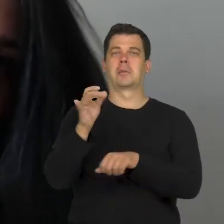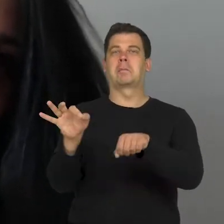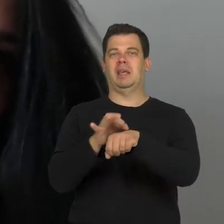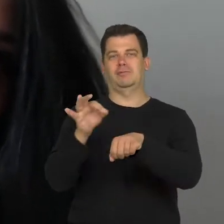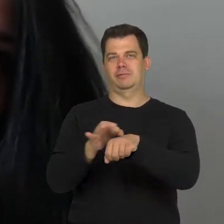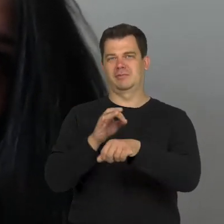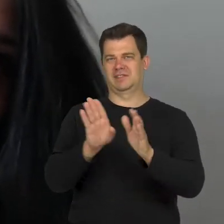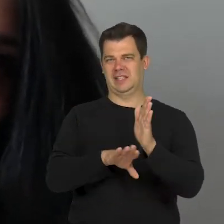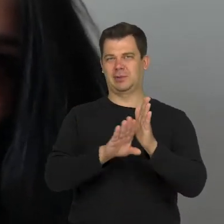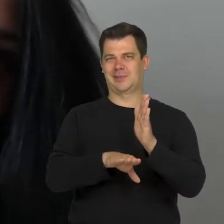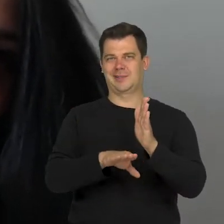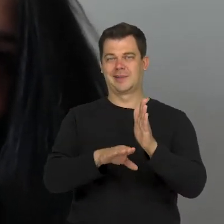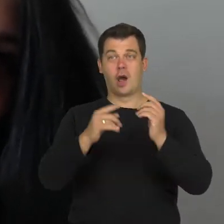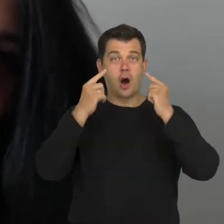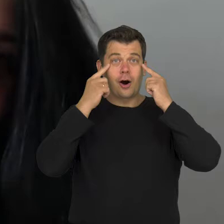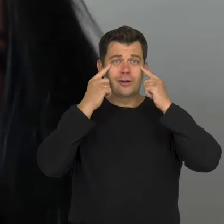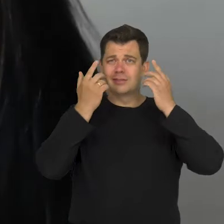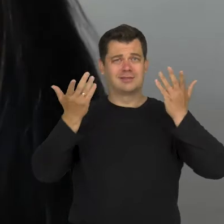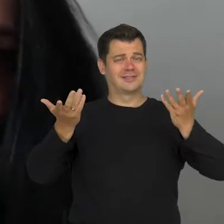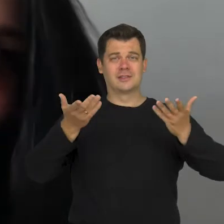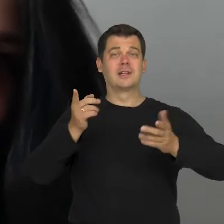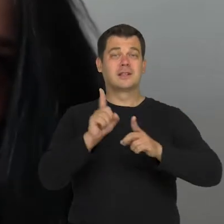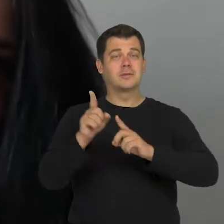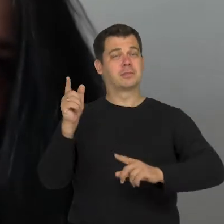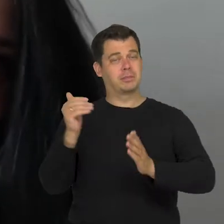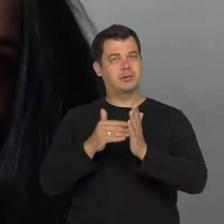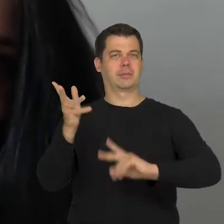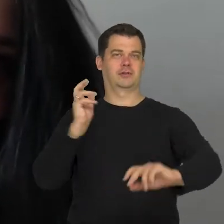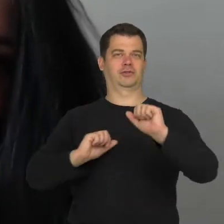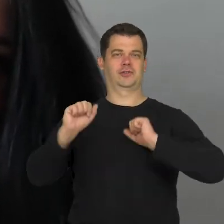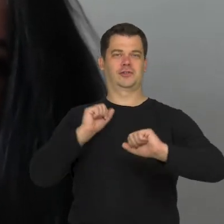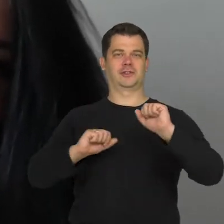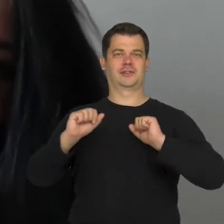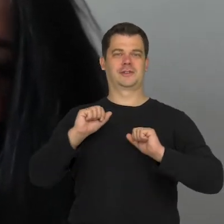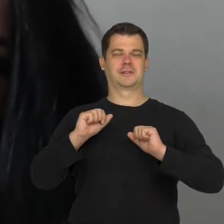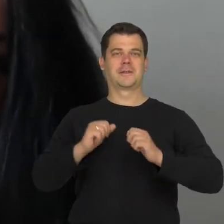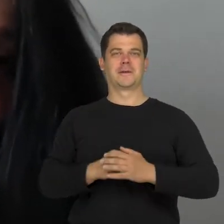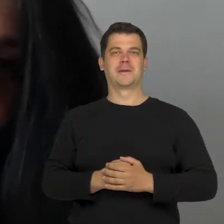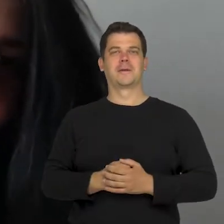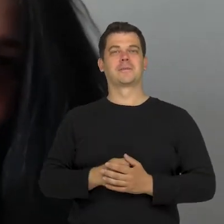or an organ, which must be exercised, stretched